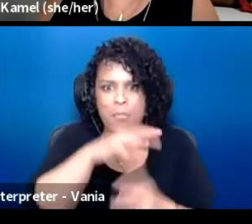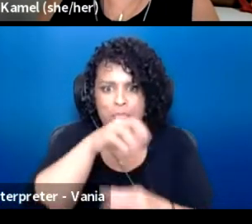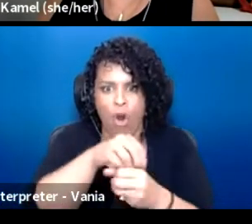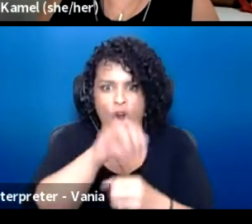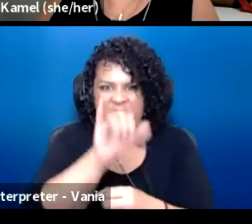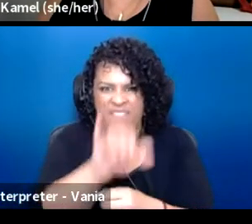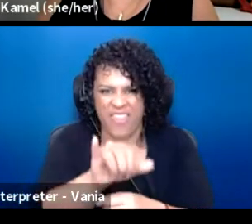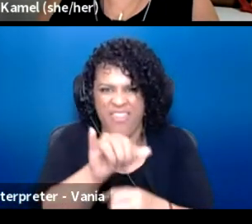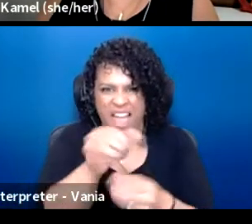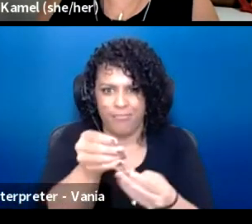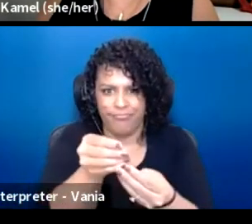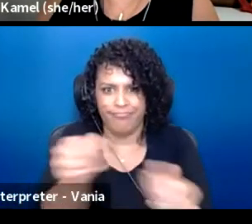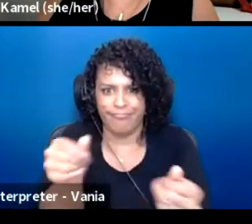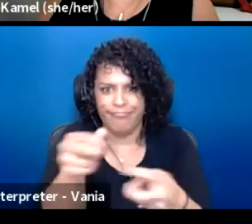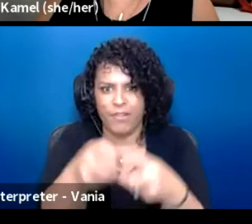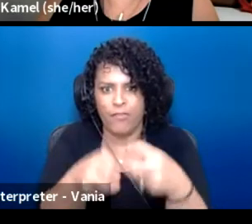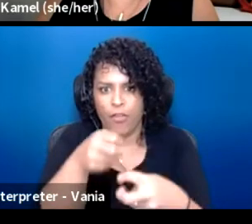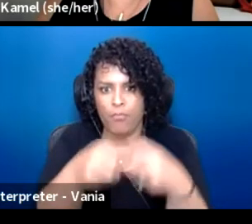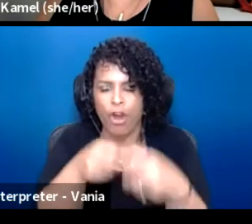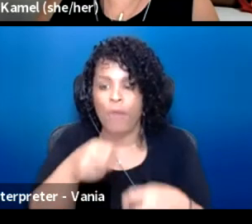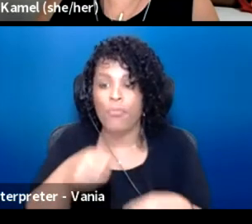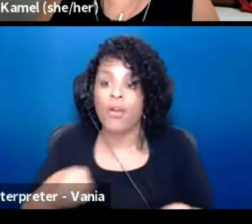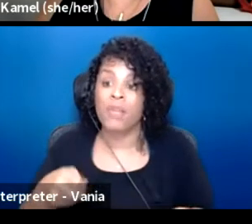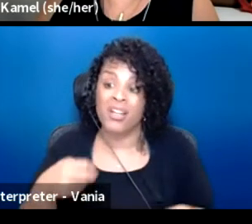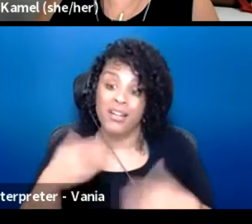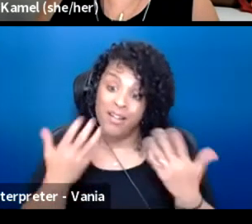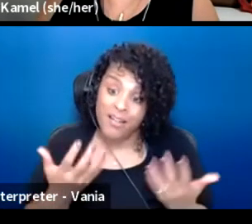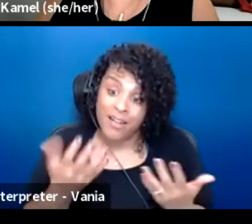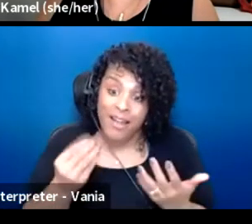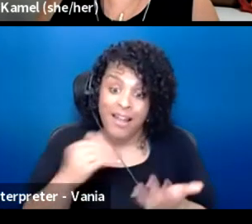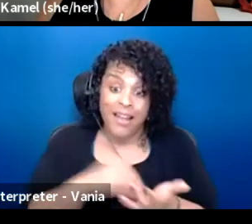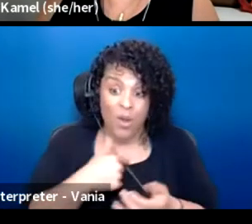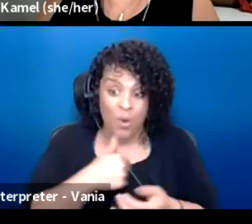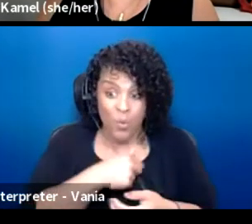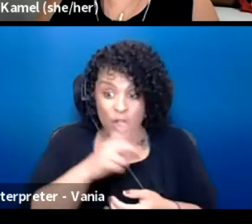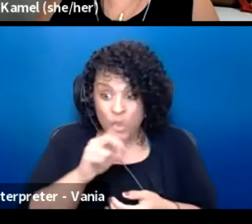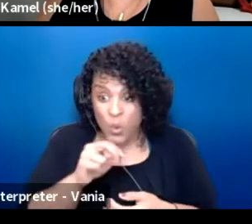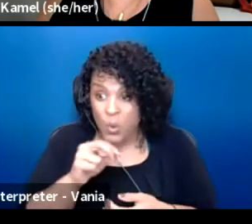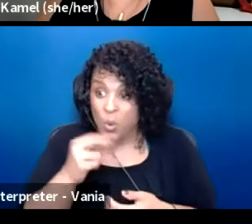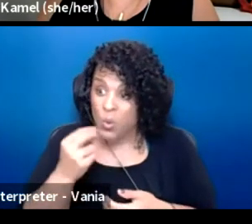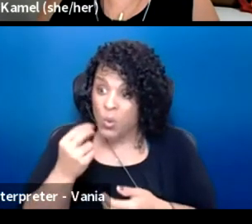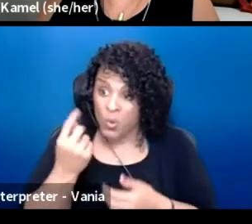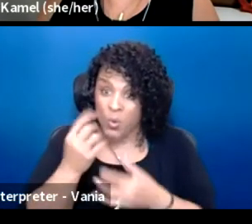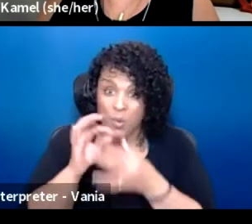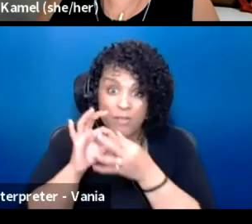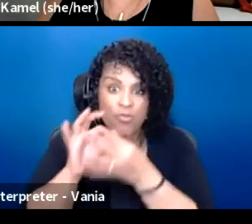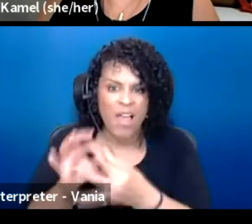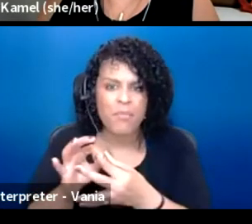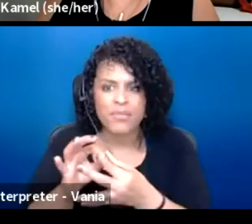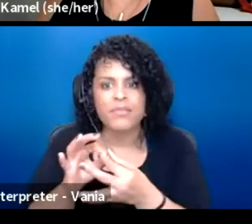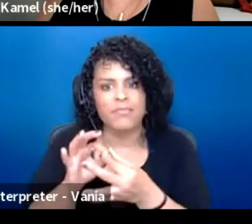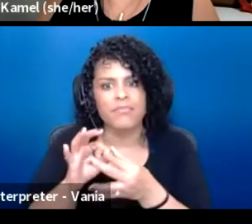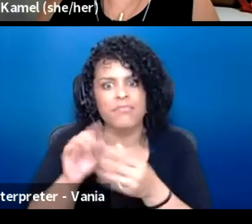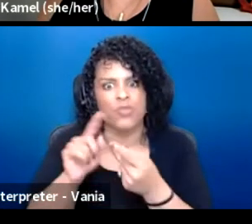And again, if we do it in a way that is relevant to our communities, because the artists that are involved,